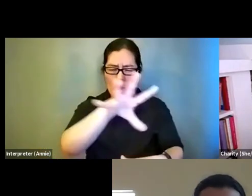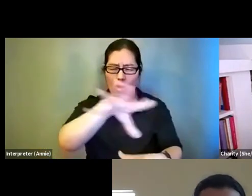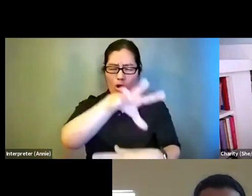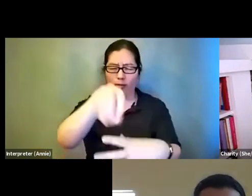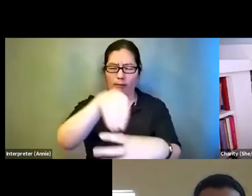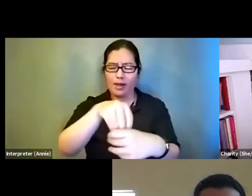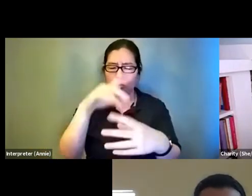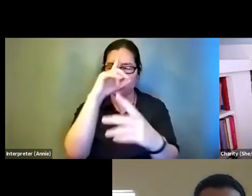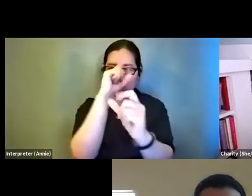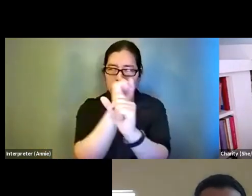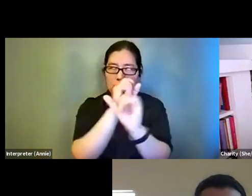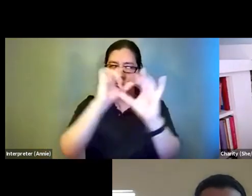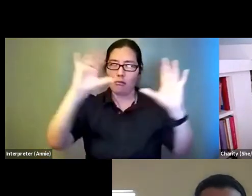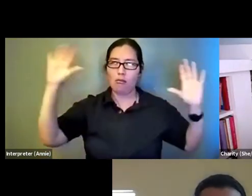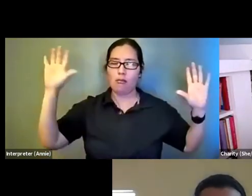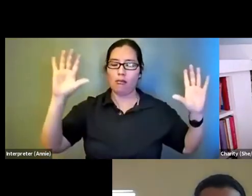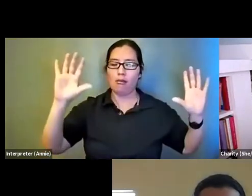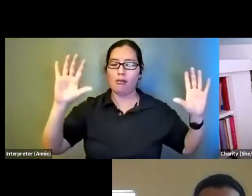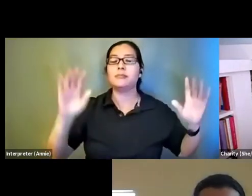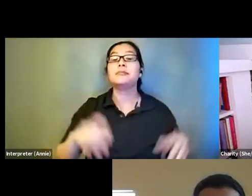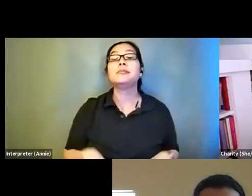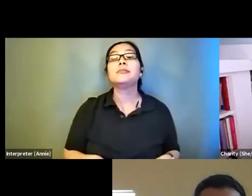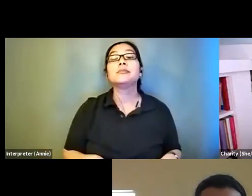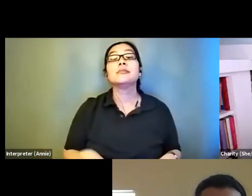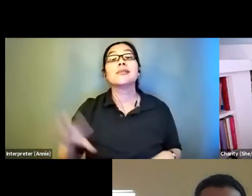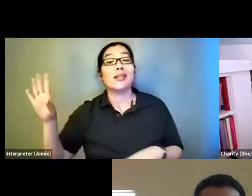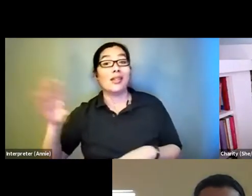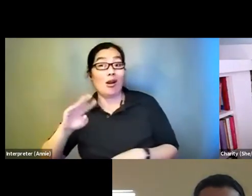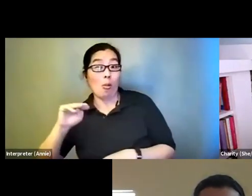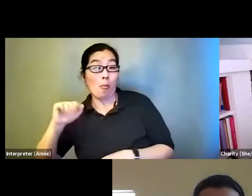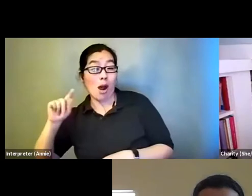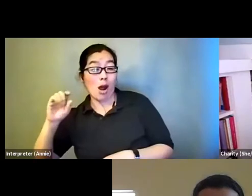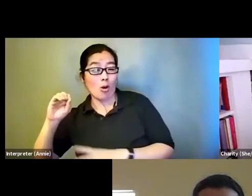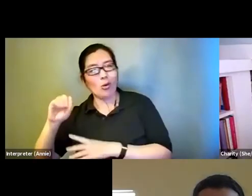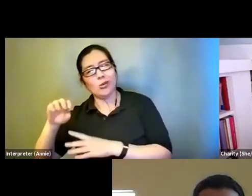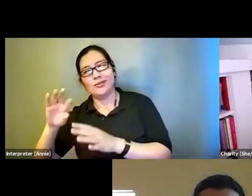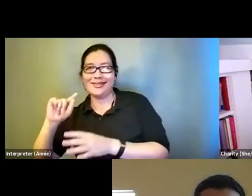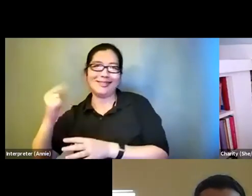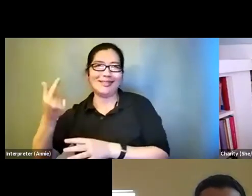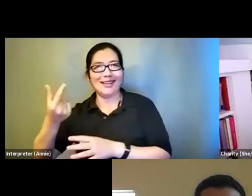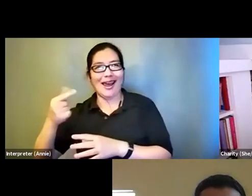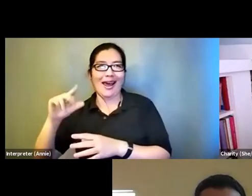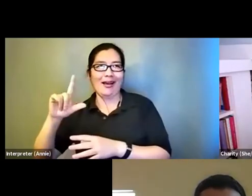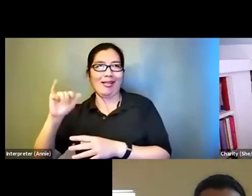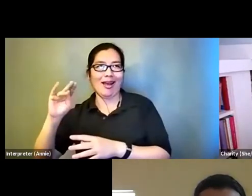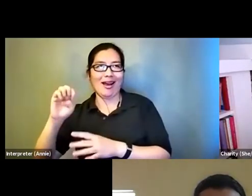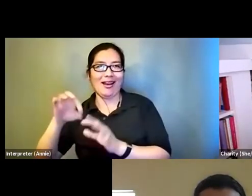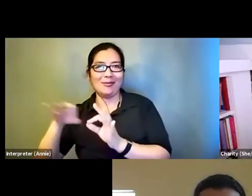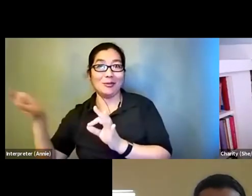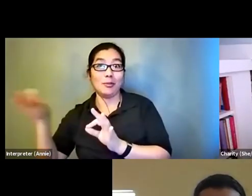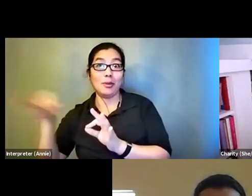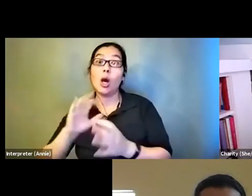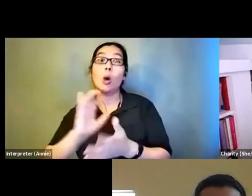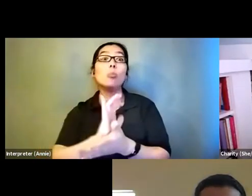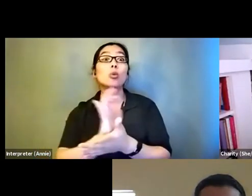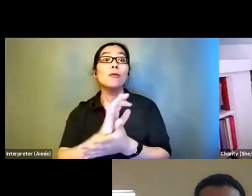Their motto or tag line used to be, a movie in your mind. That's what they tried to create. It was fun.